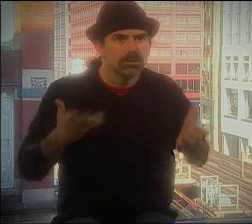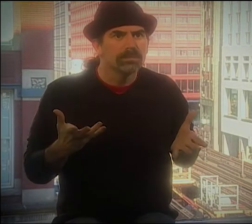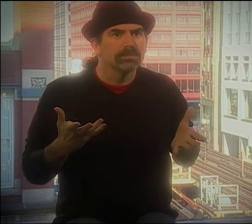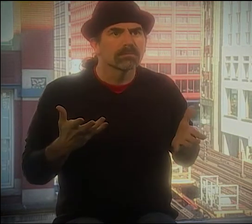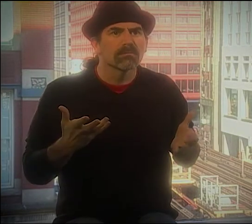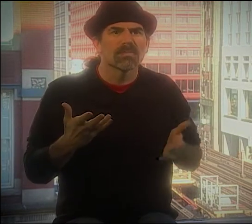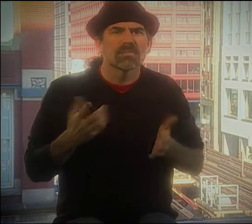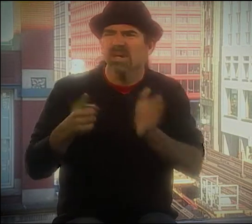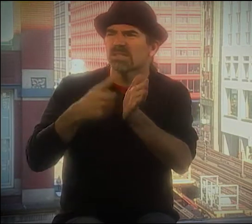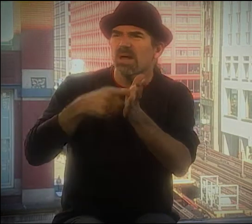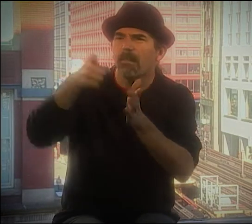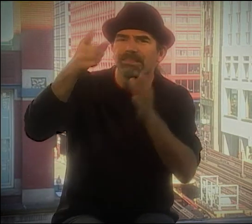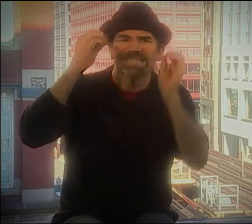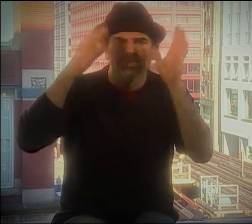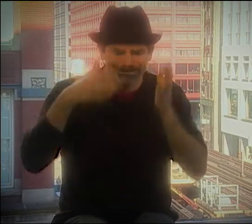"THAT'S COMMUNICATION."